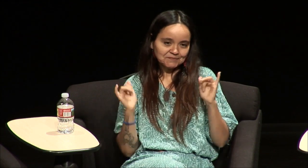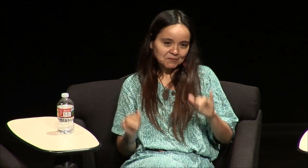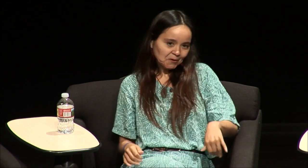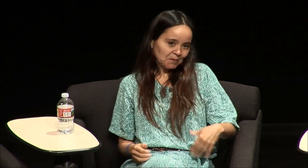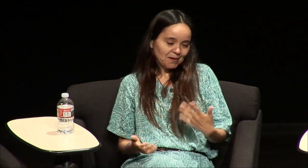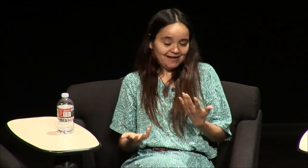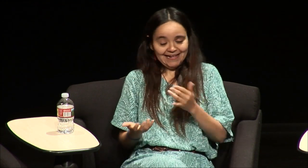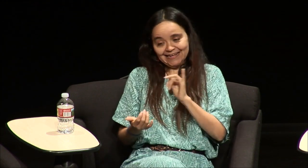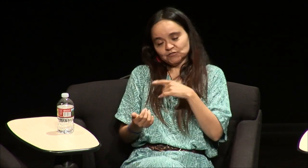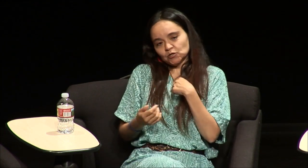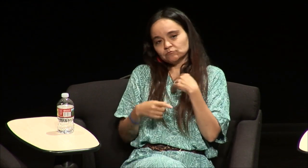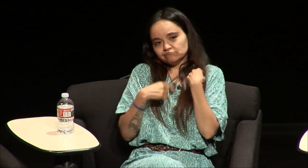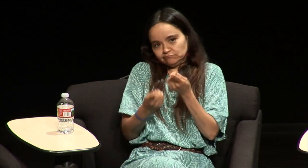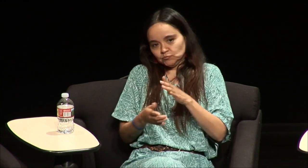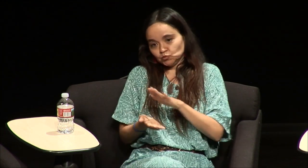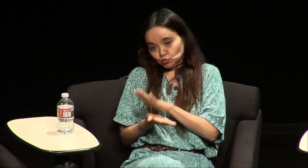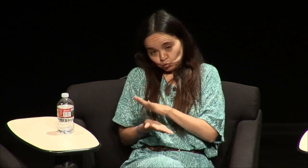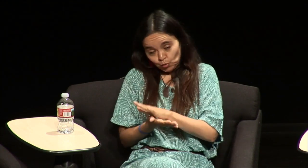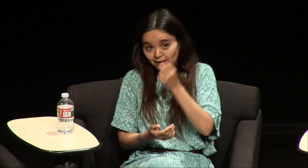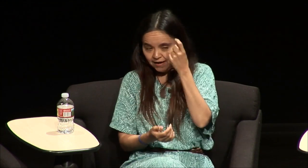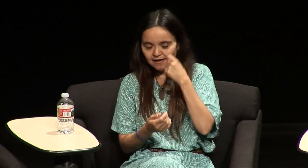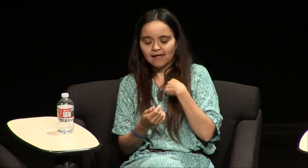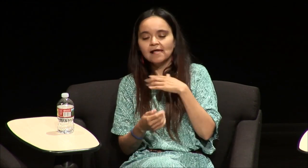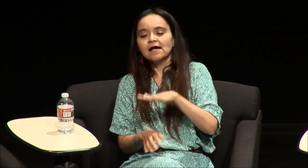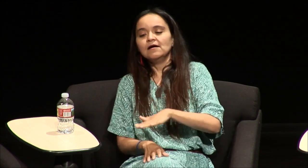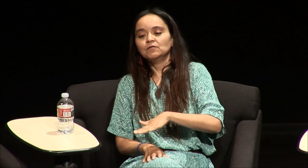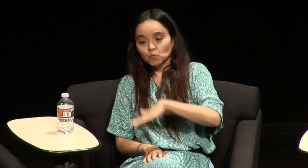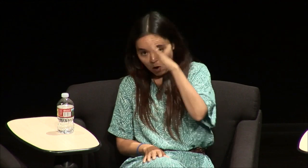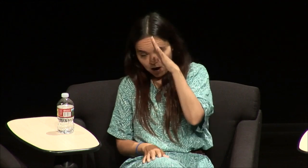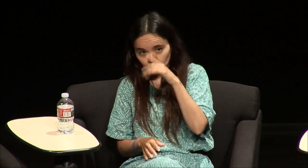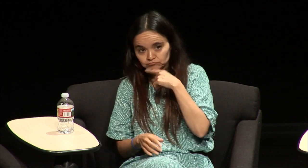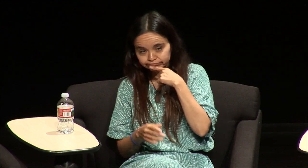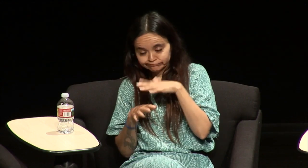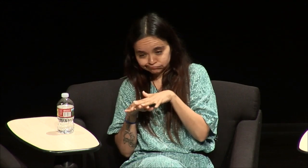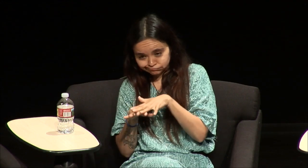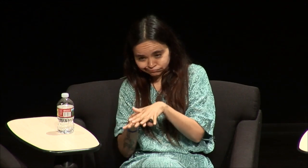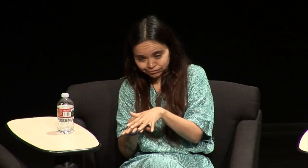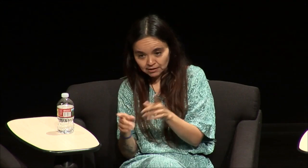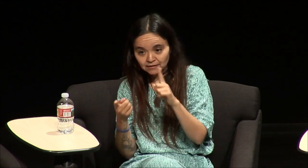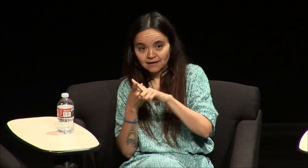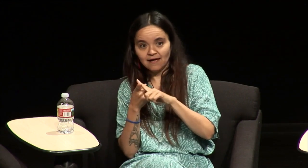used to so that's what you know my school experience was like that I went